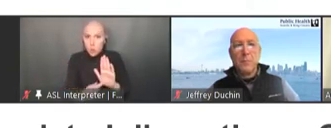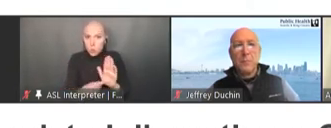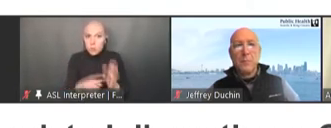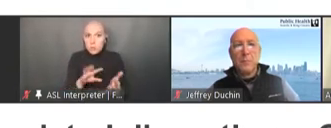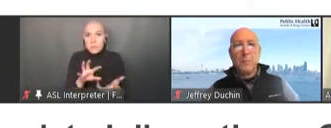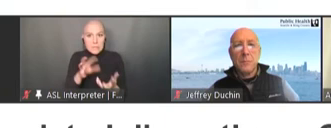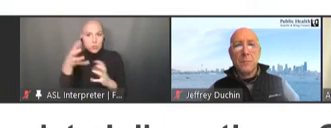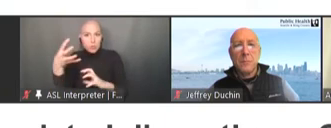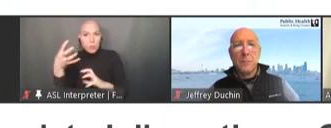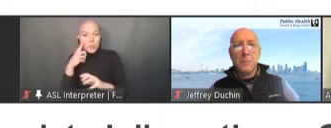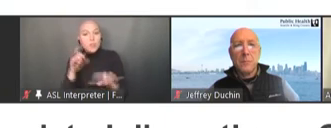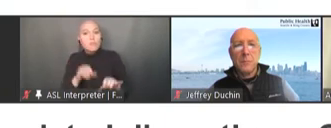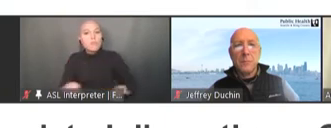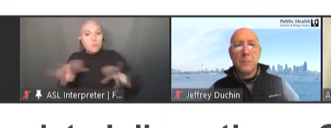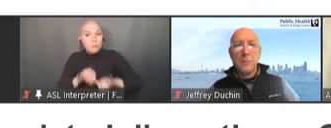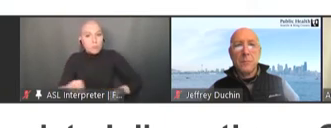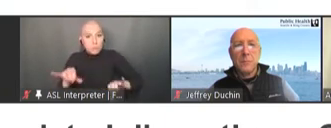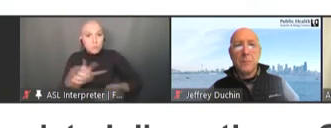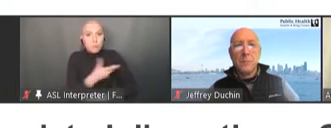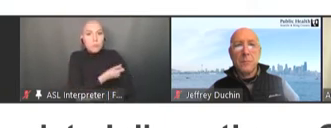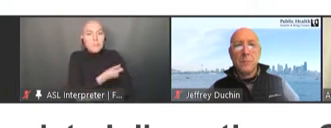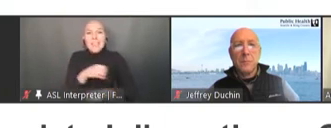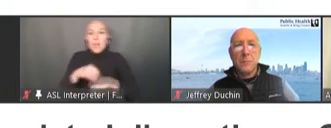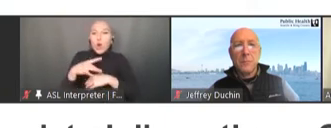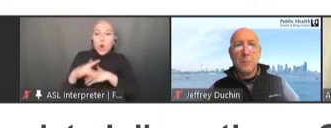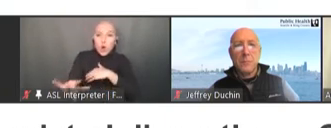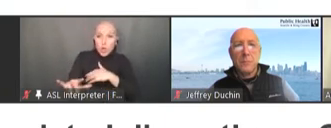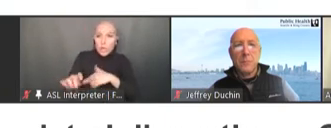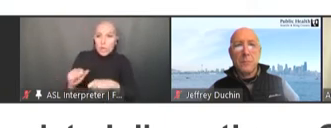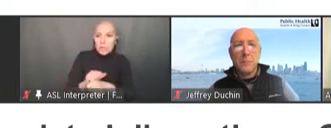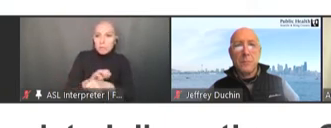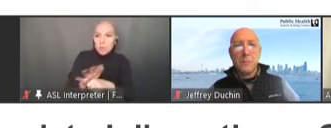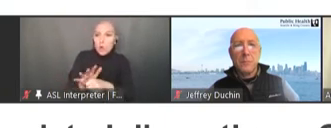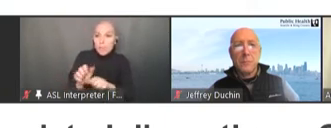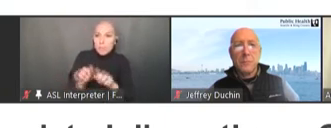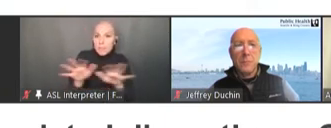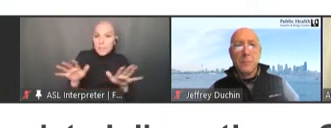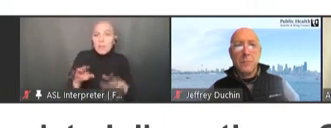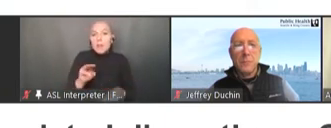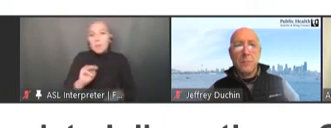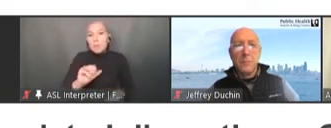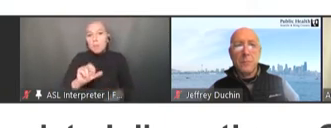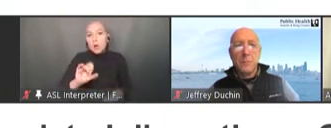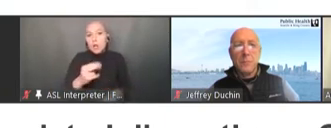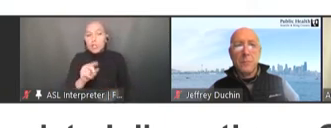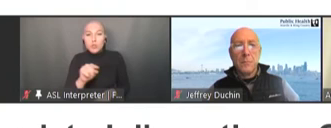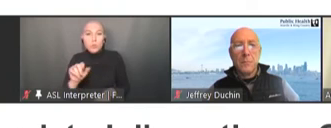early pandemic period, March to April 2020. So, the majority of the countries are affected,